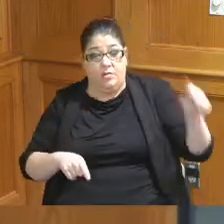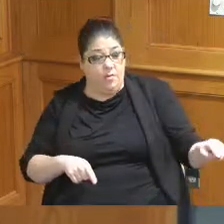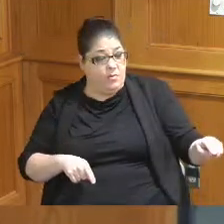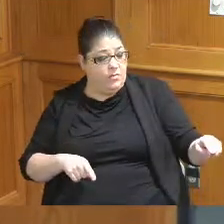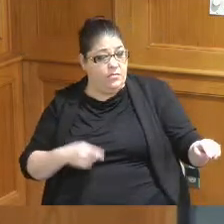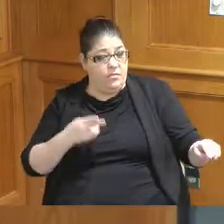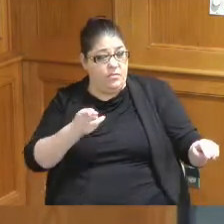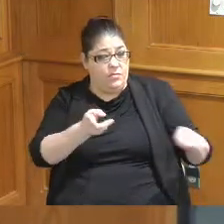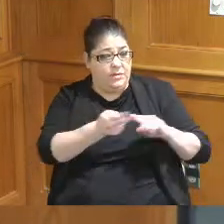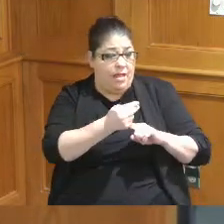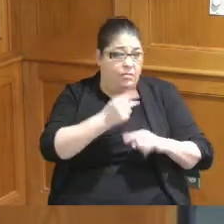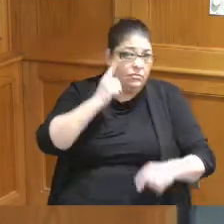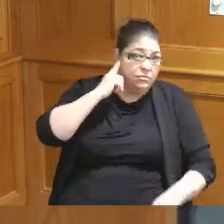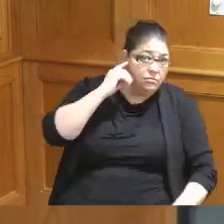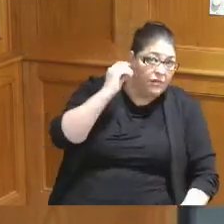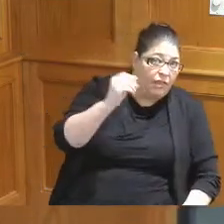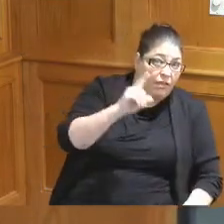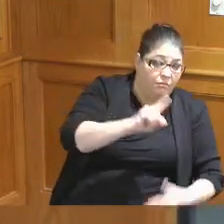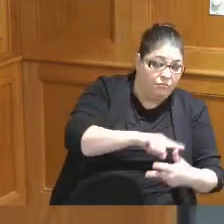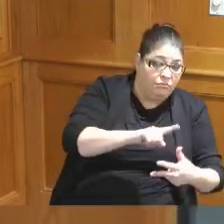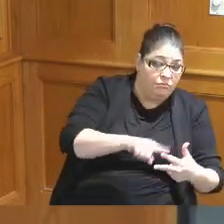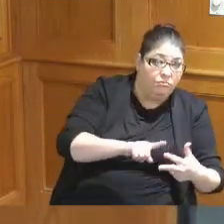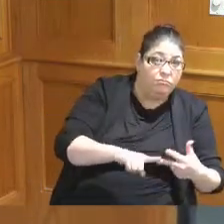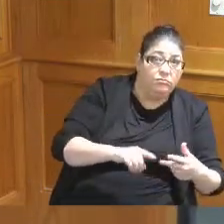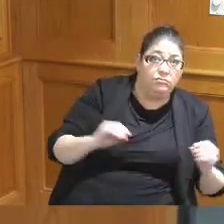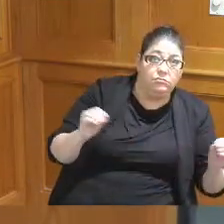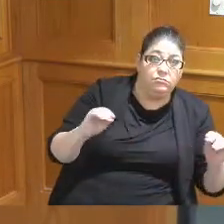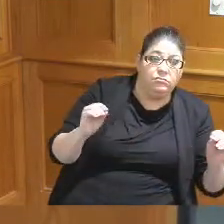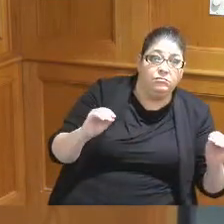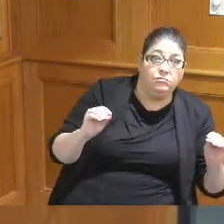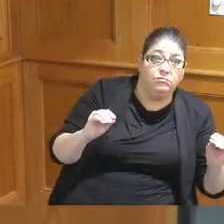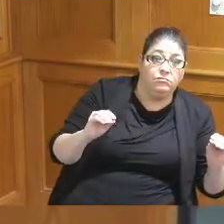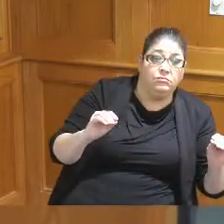I don't have nothing saying that they're going up and this you're telling me June you're gonna